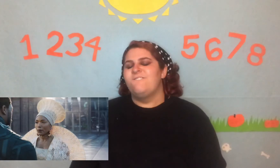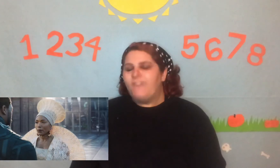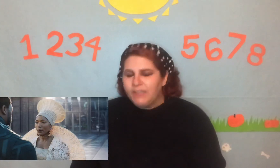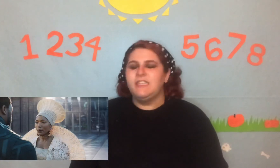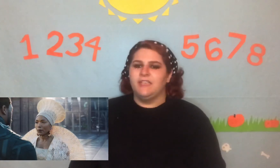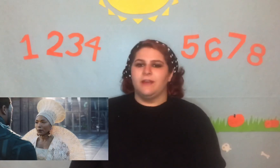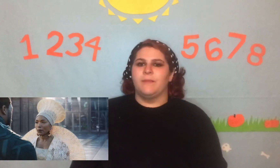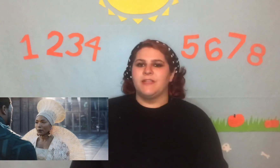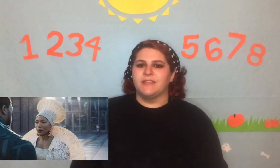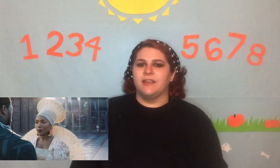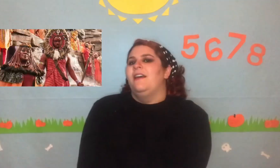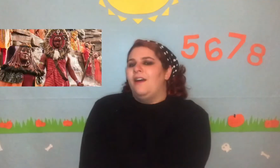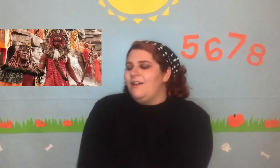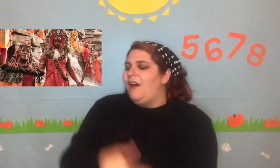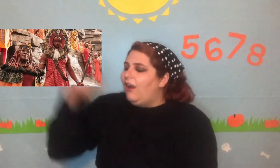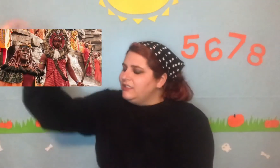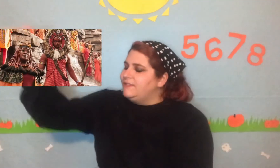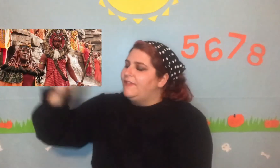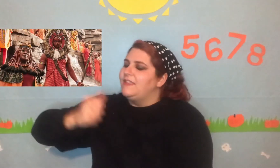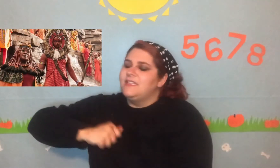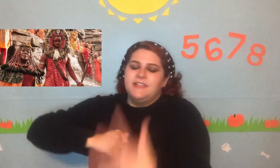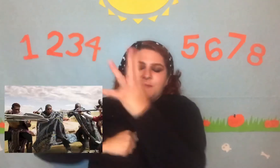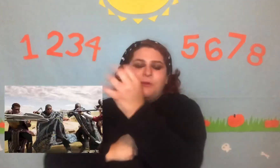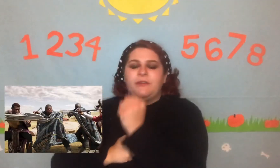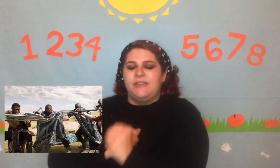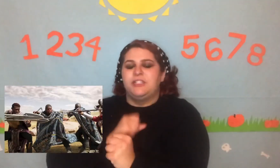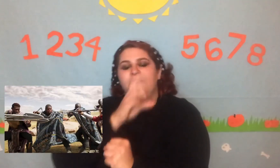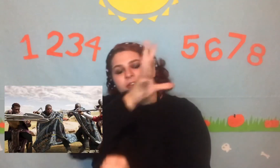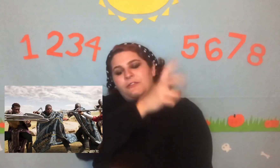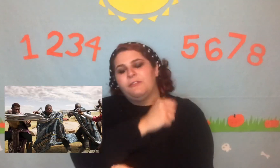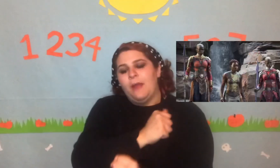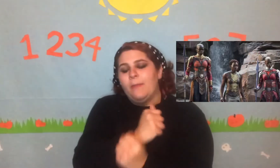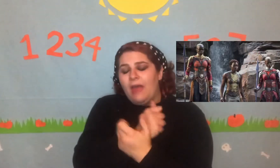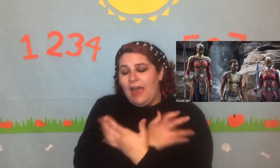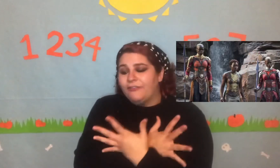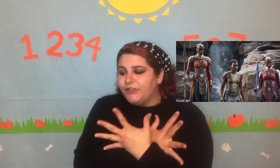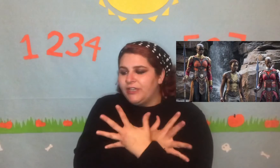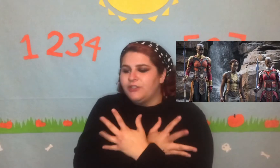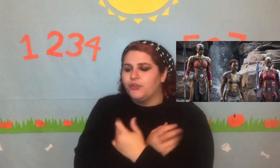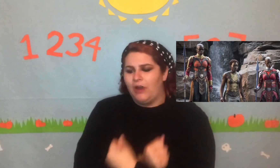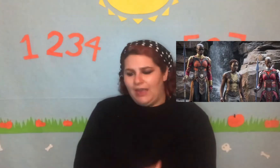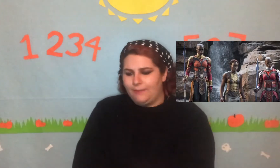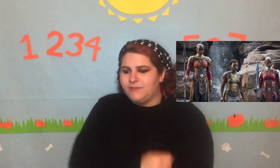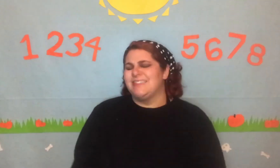f*cking amazing. All of this inspiration from the African tribes. It's